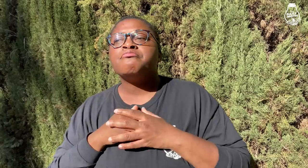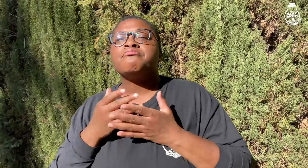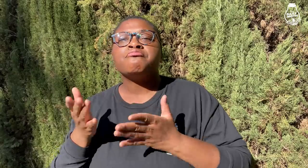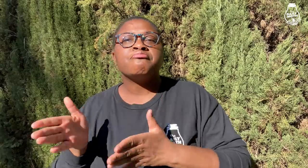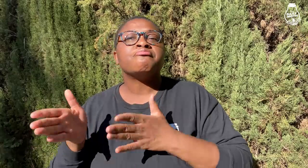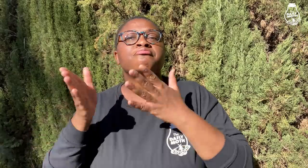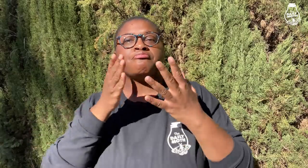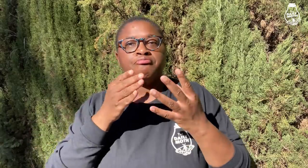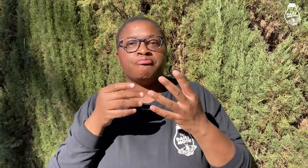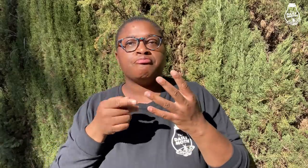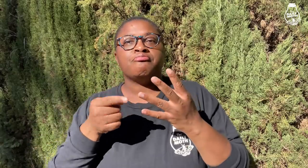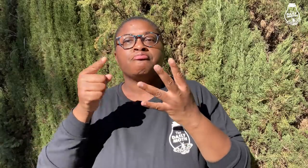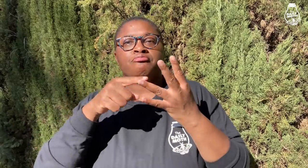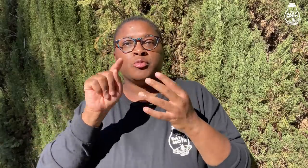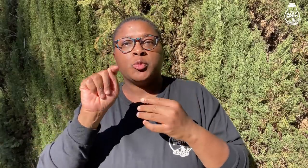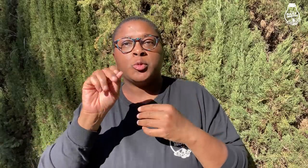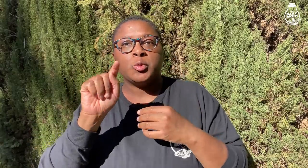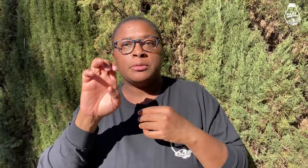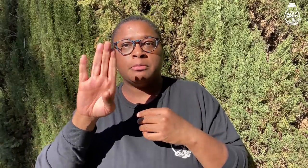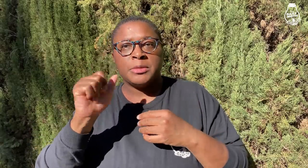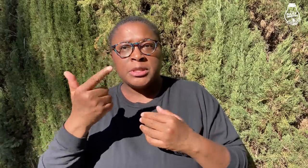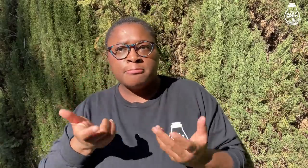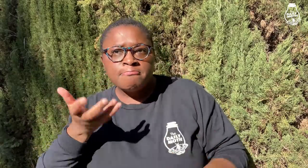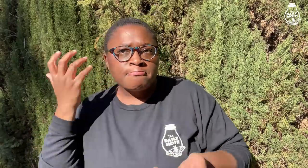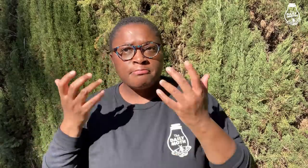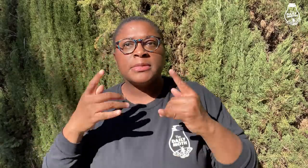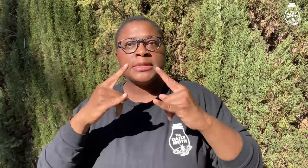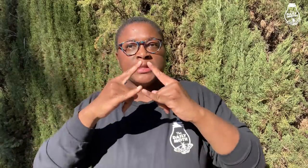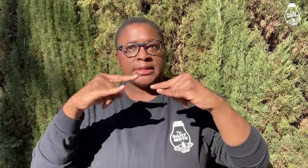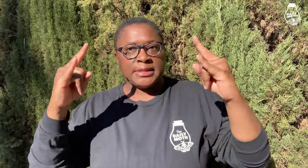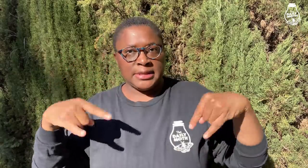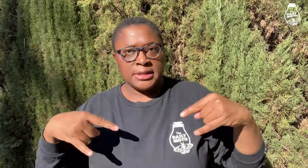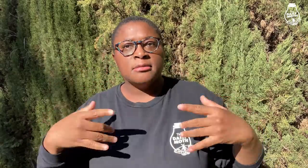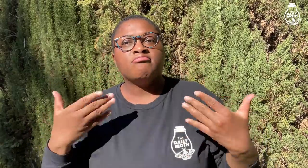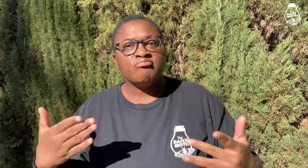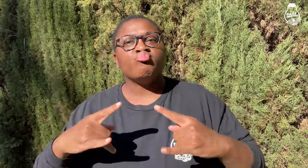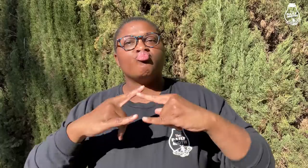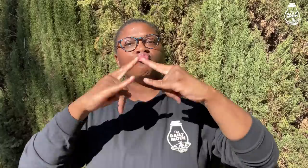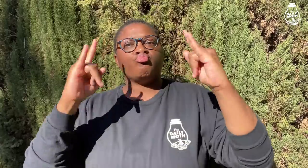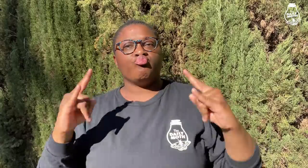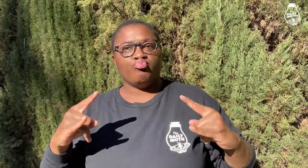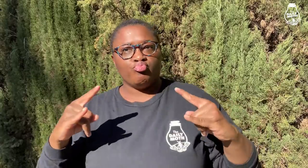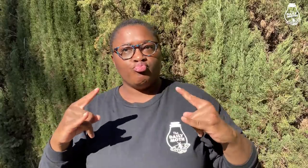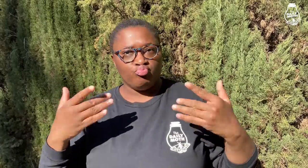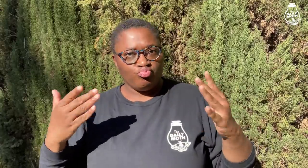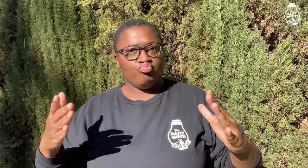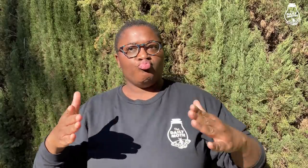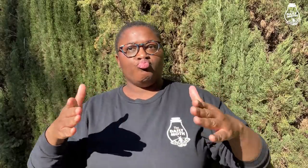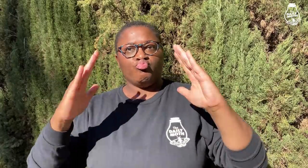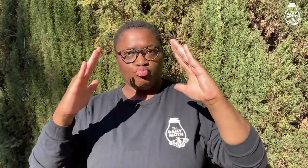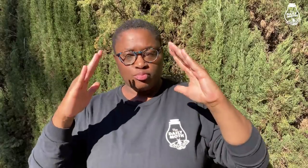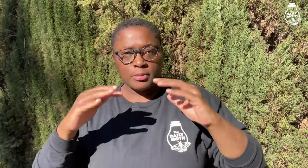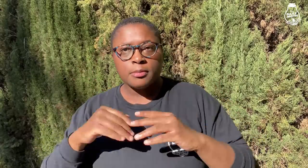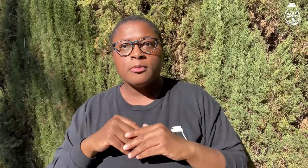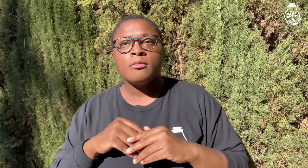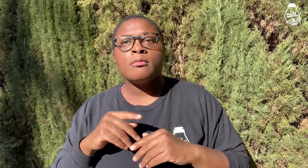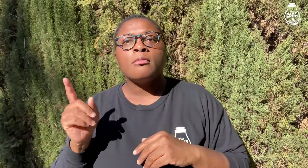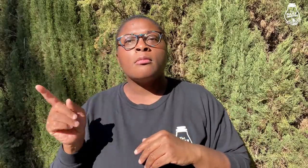Now, with the tote bag, a tent was retrieved and propped up.